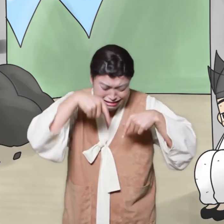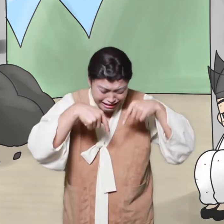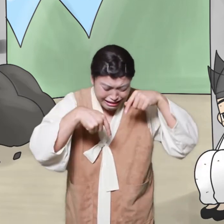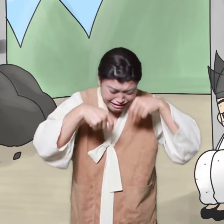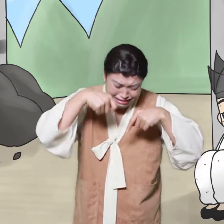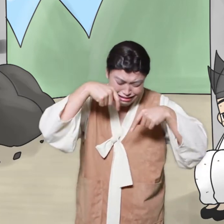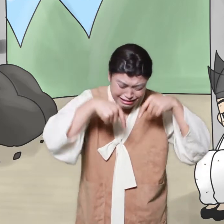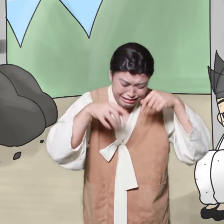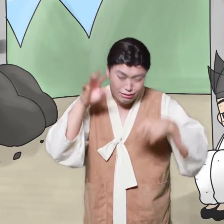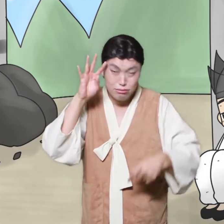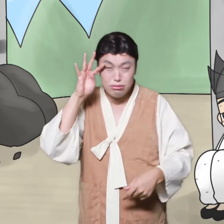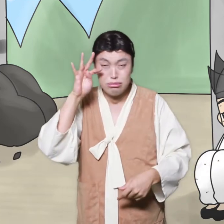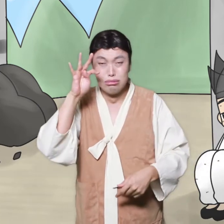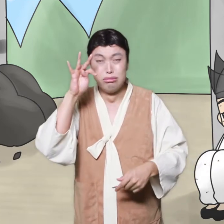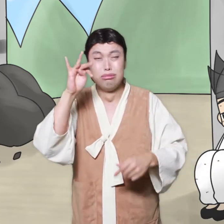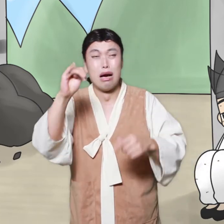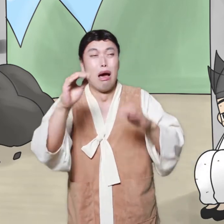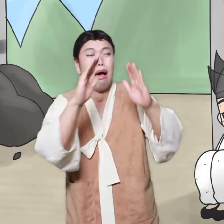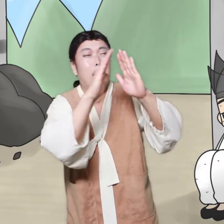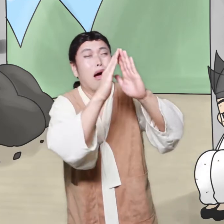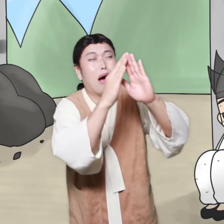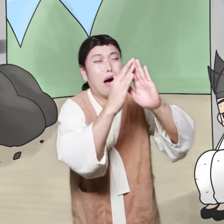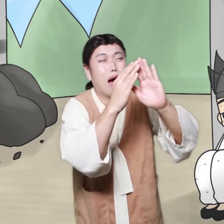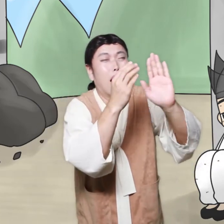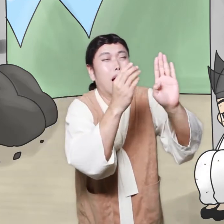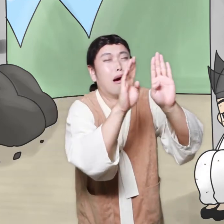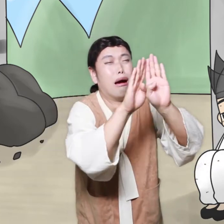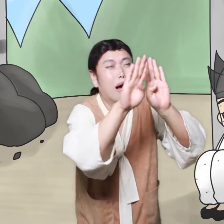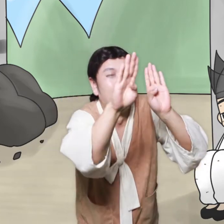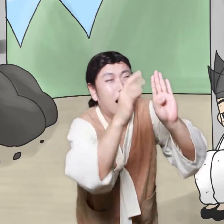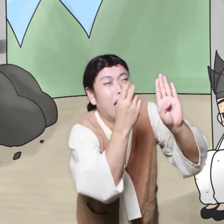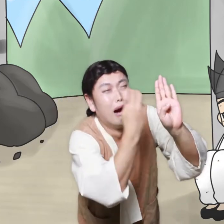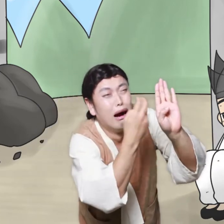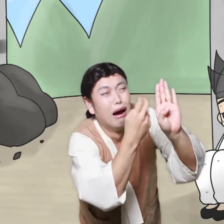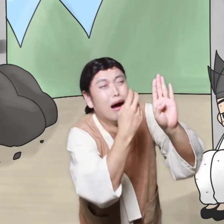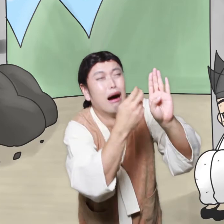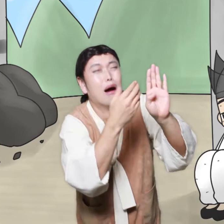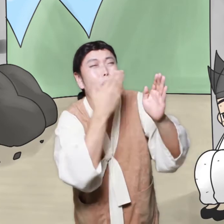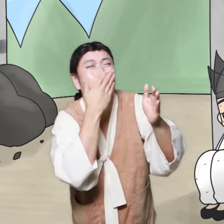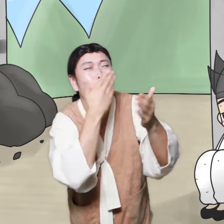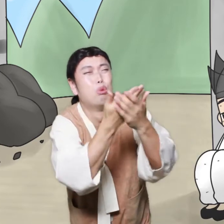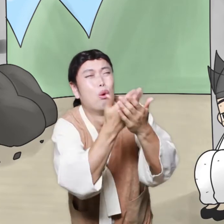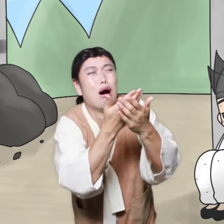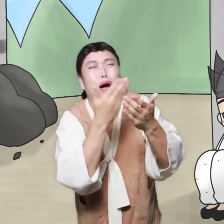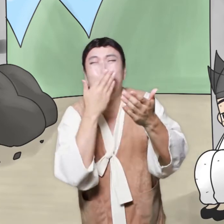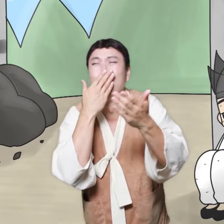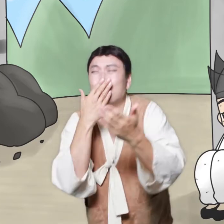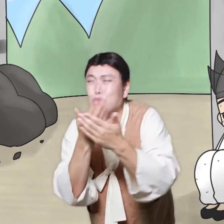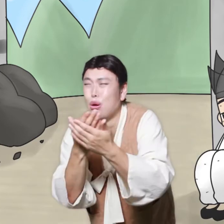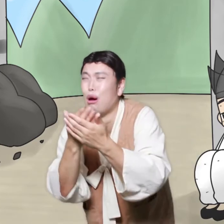I'm real.